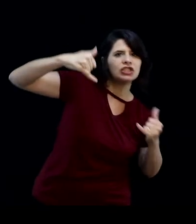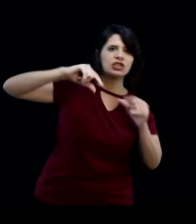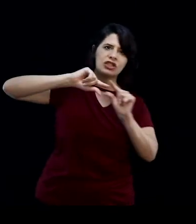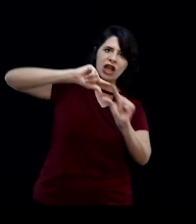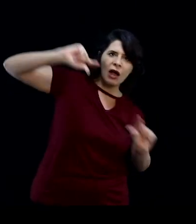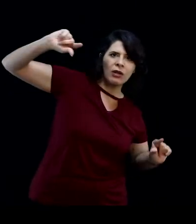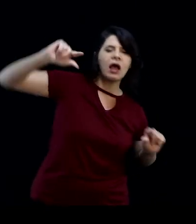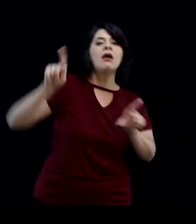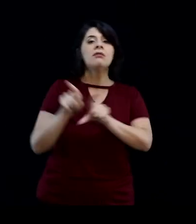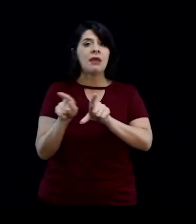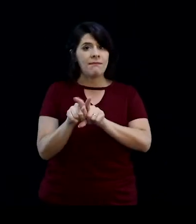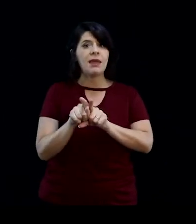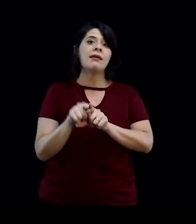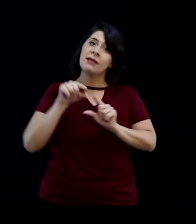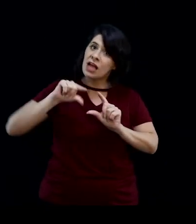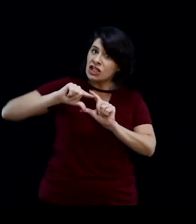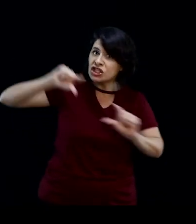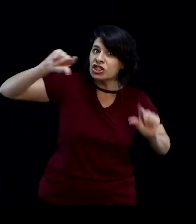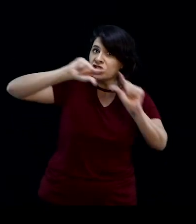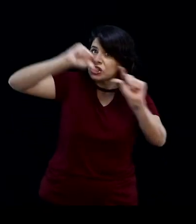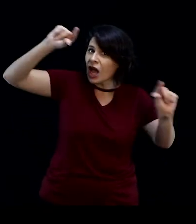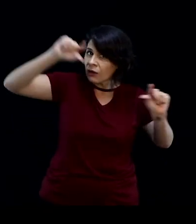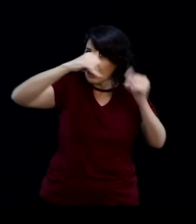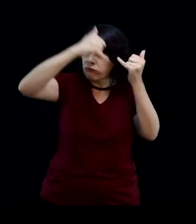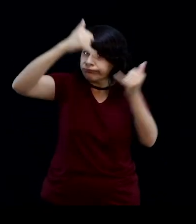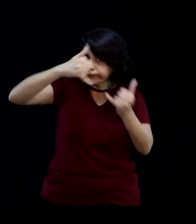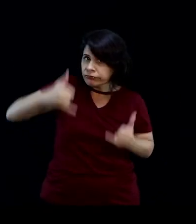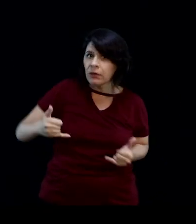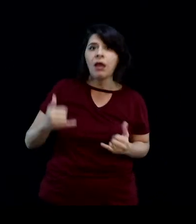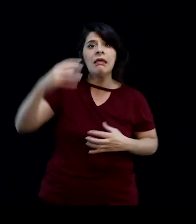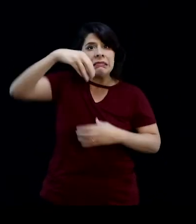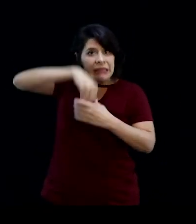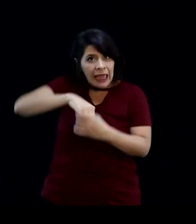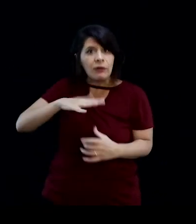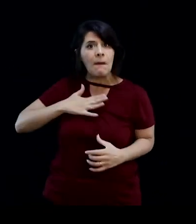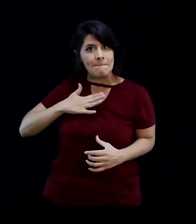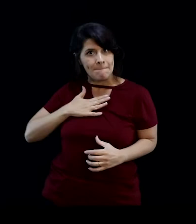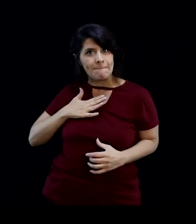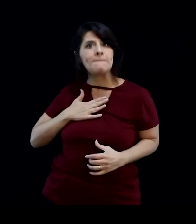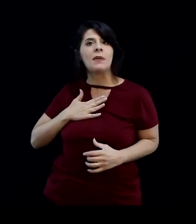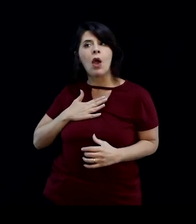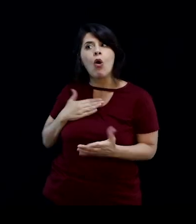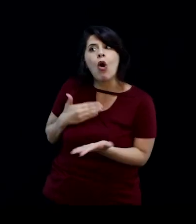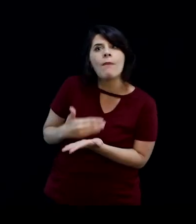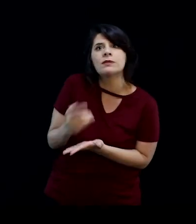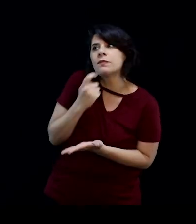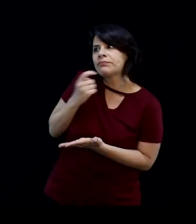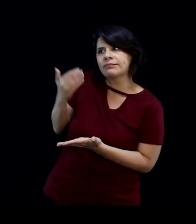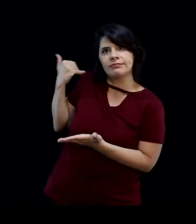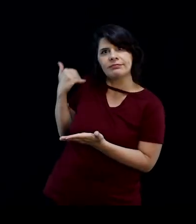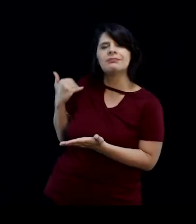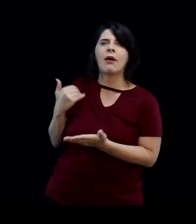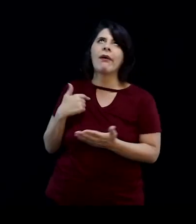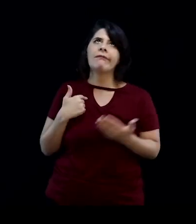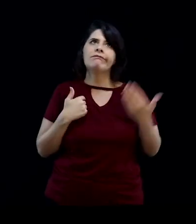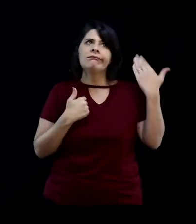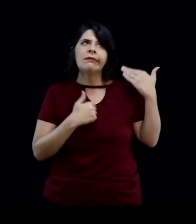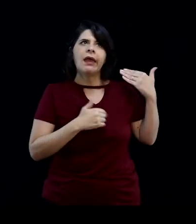also very recently. It leaves the symbolic universe and enters the diagonal, which is something,